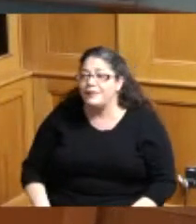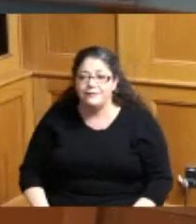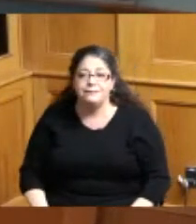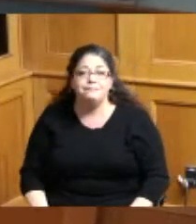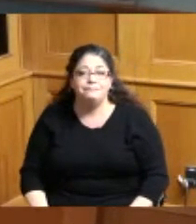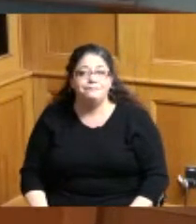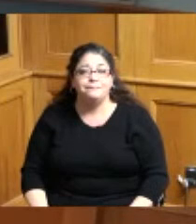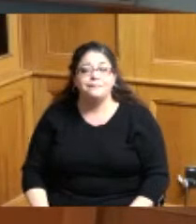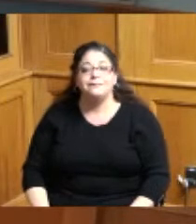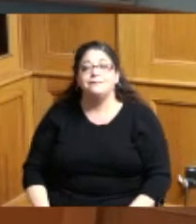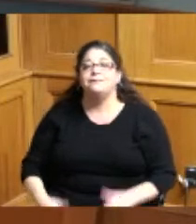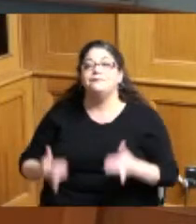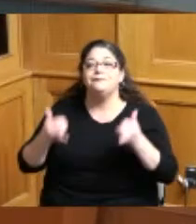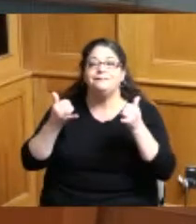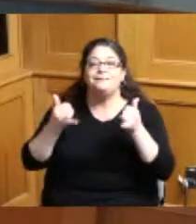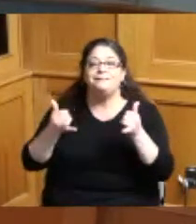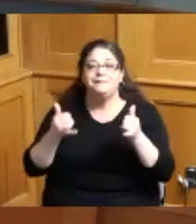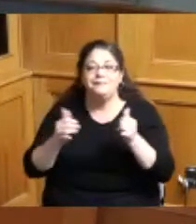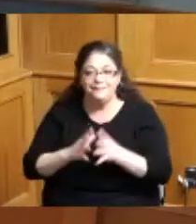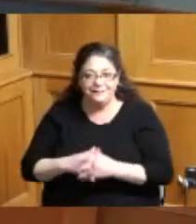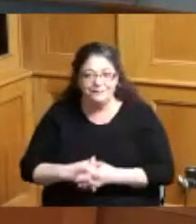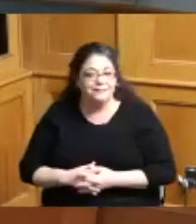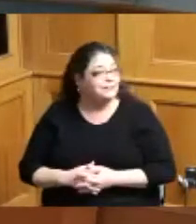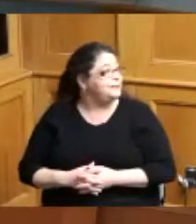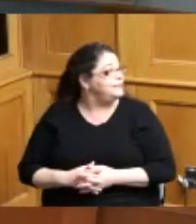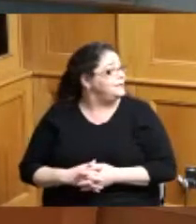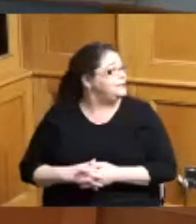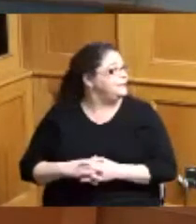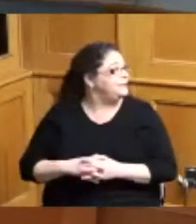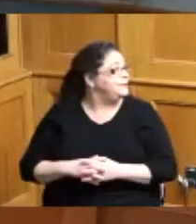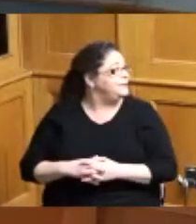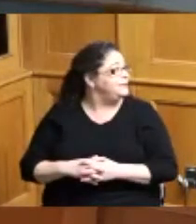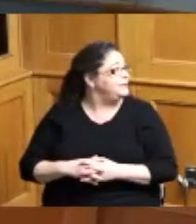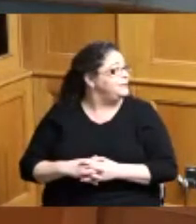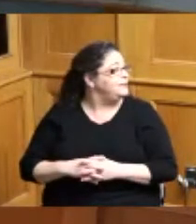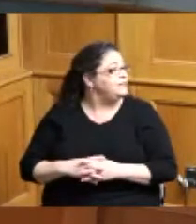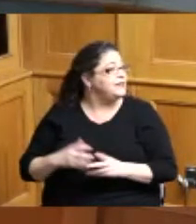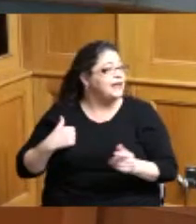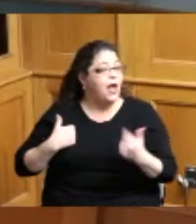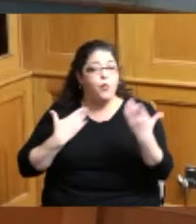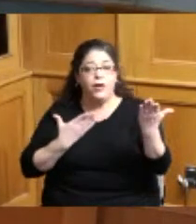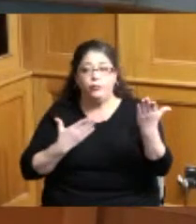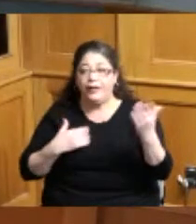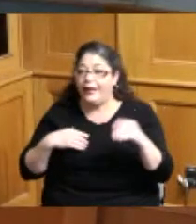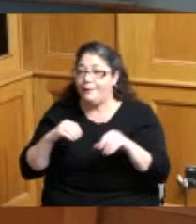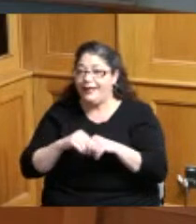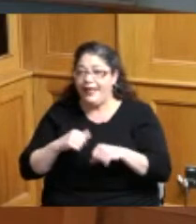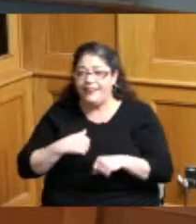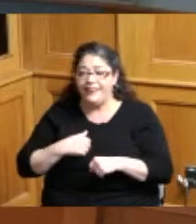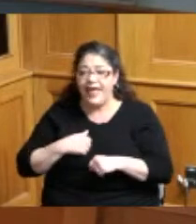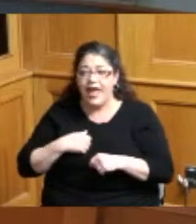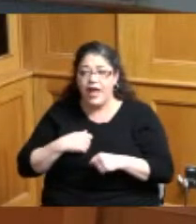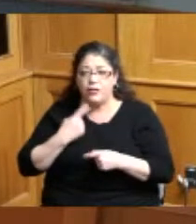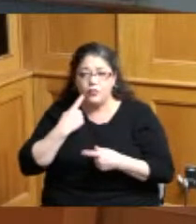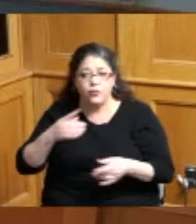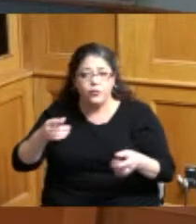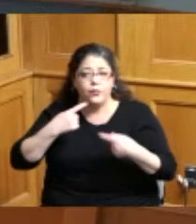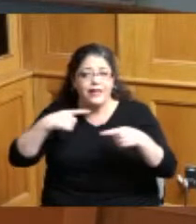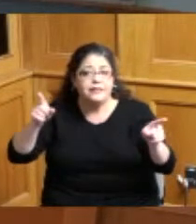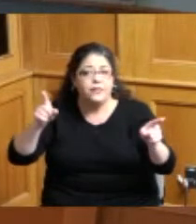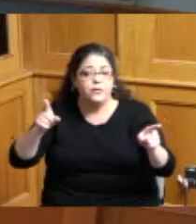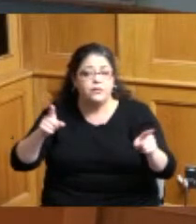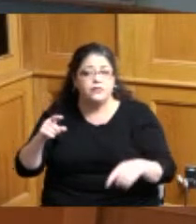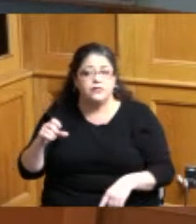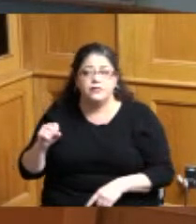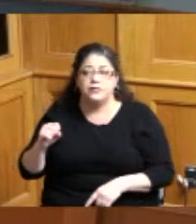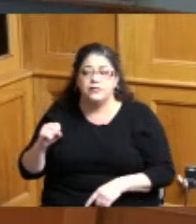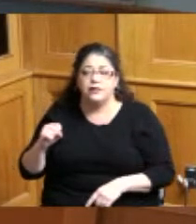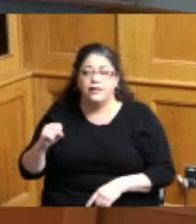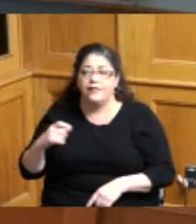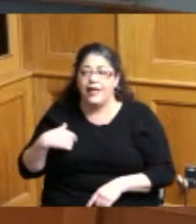okay we're going to I just wanted to bring up in that resolution of g 26 that I gave you a copy of